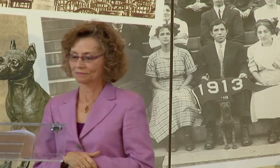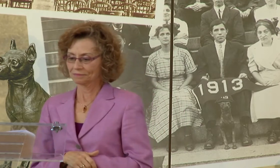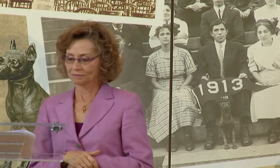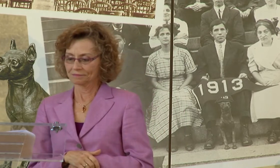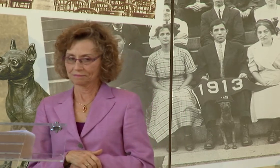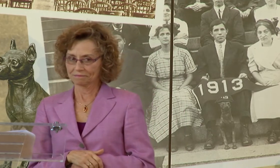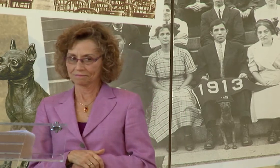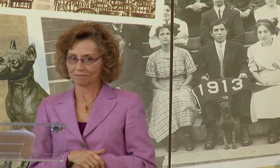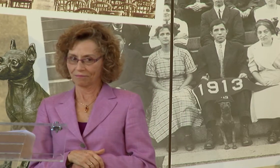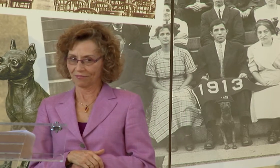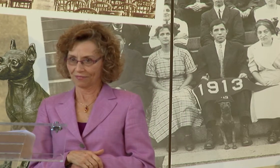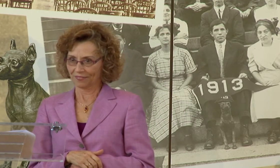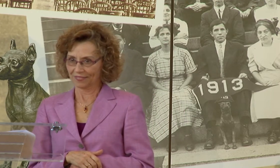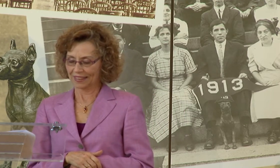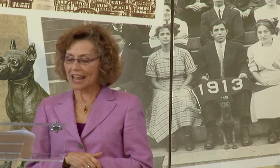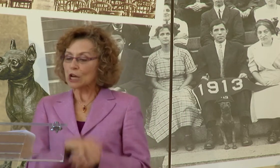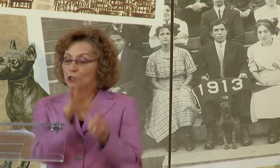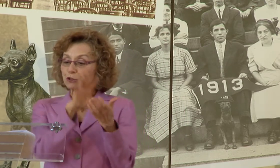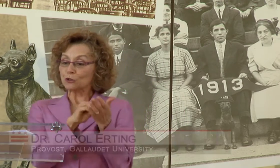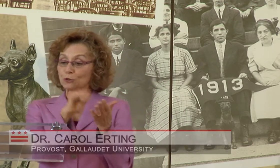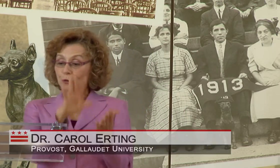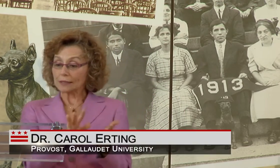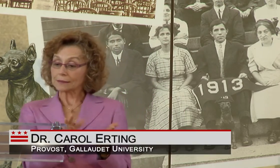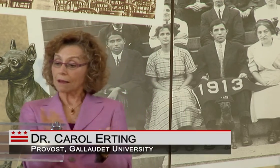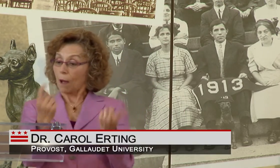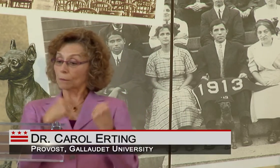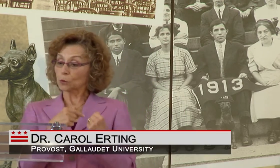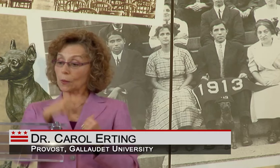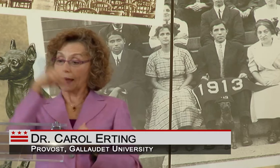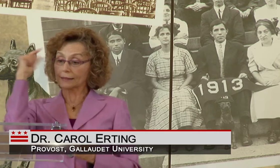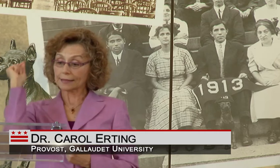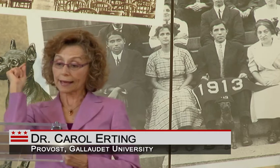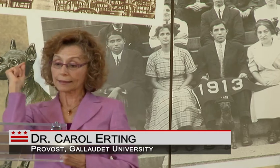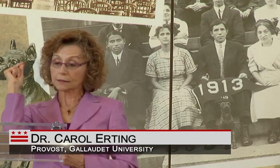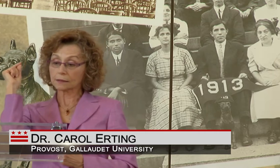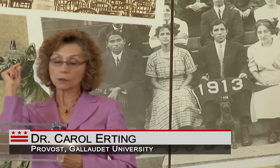ORIENTED TOWARDS A VISUAL COMMUNICATION.